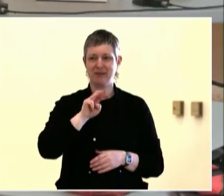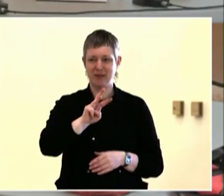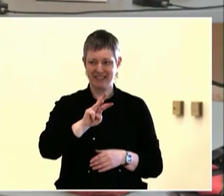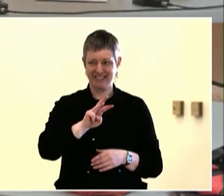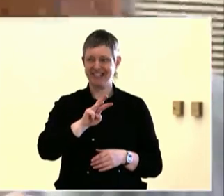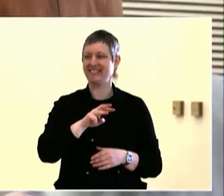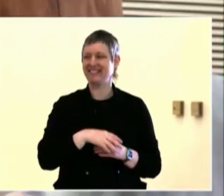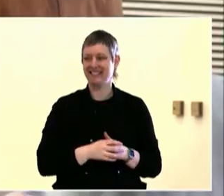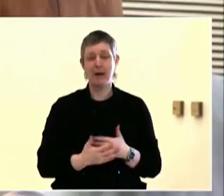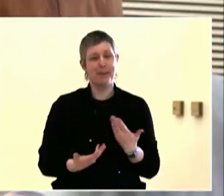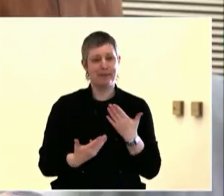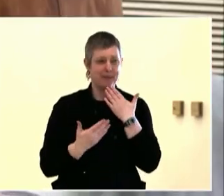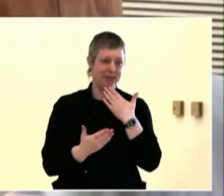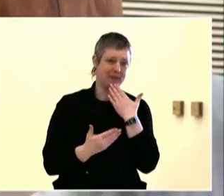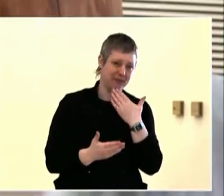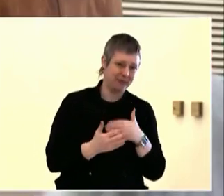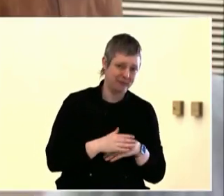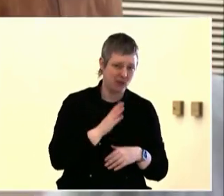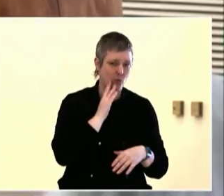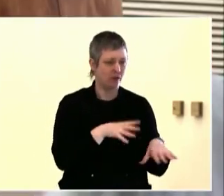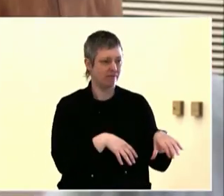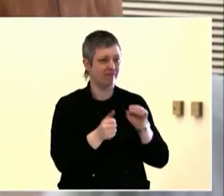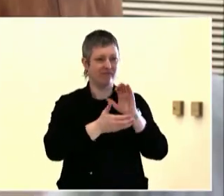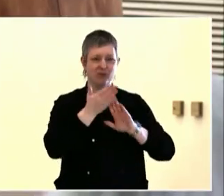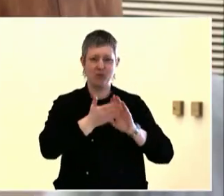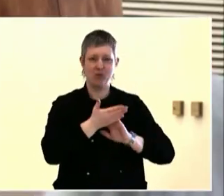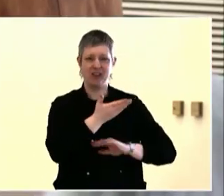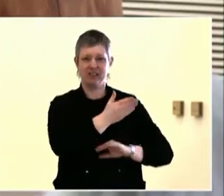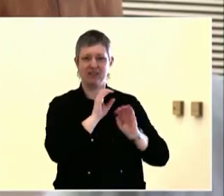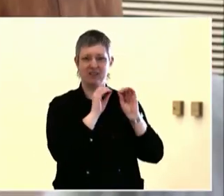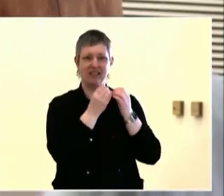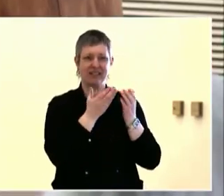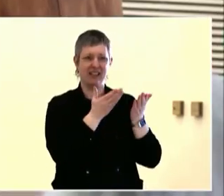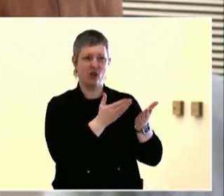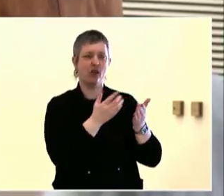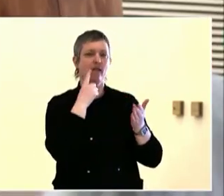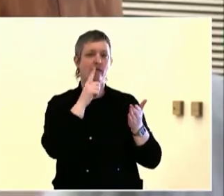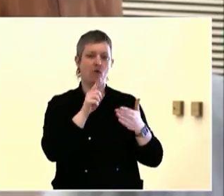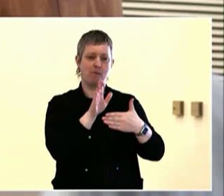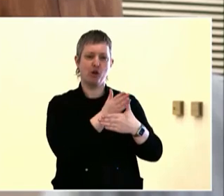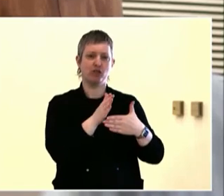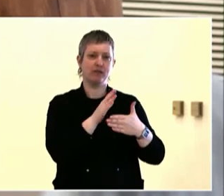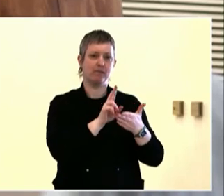Thank you. Hey, everyone, welcome, I'm